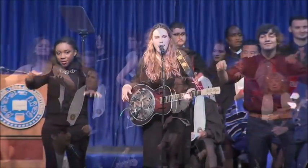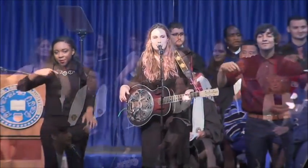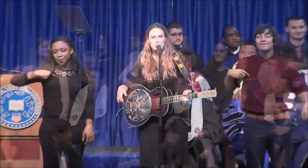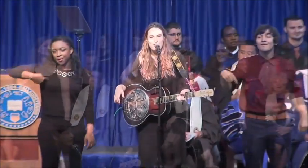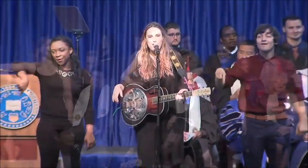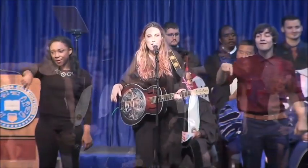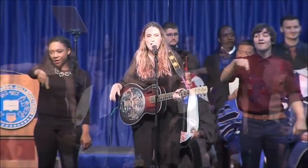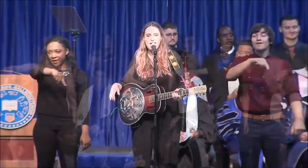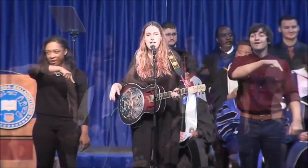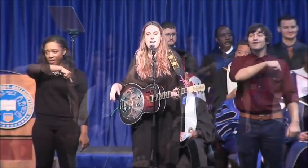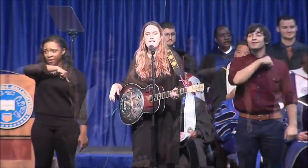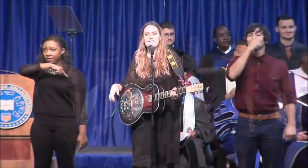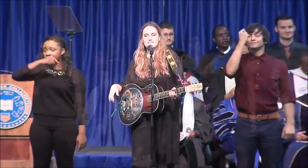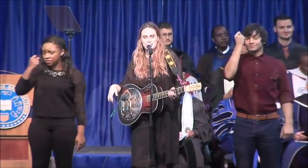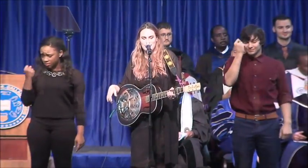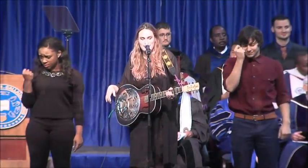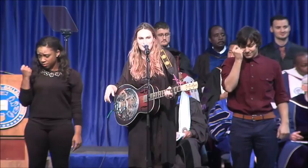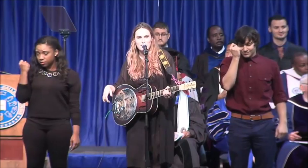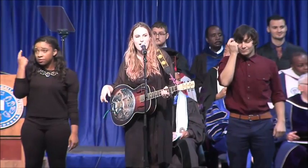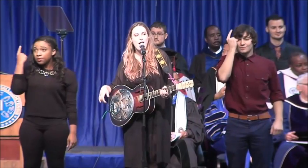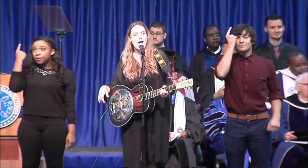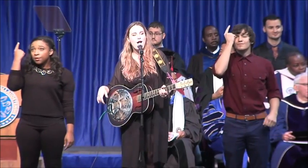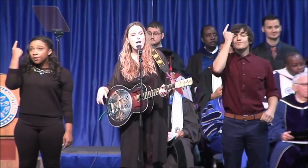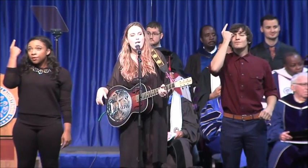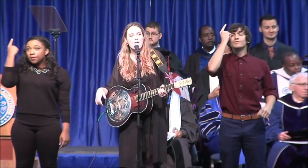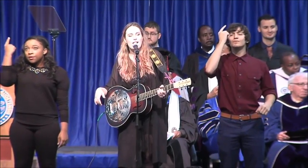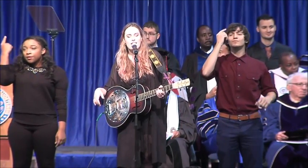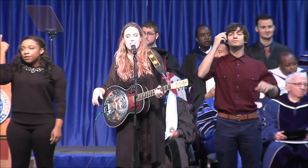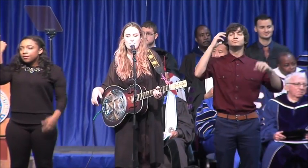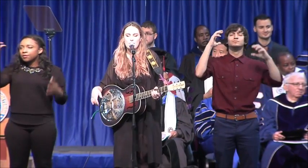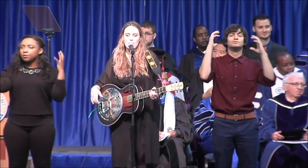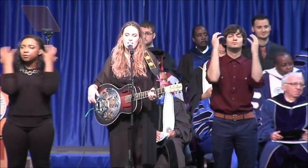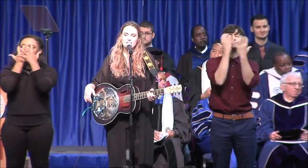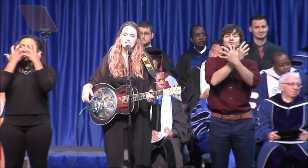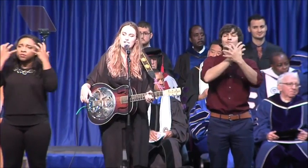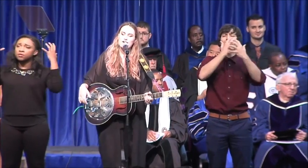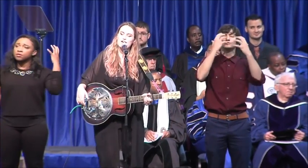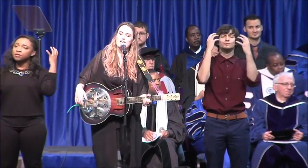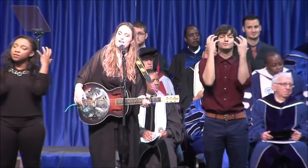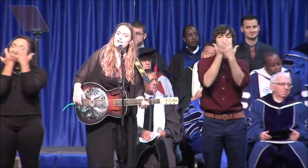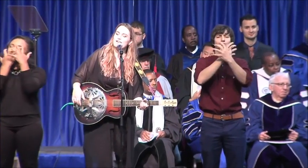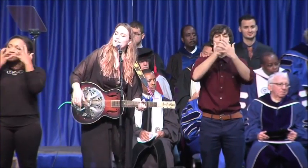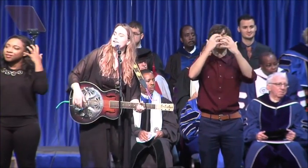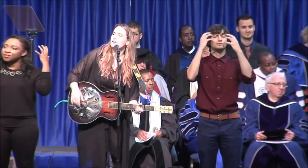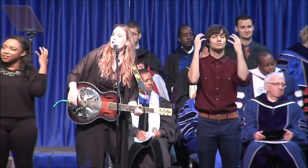And all shall know the wonder